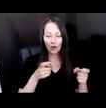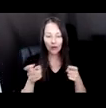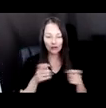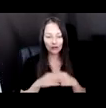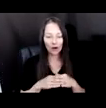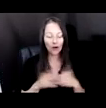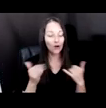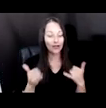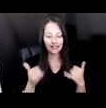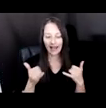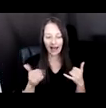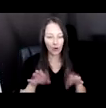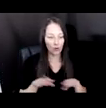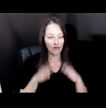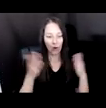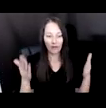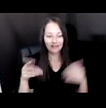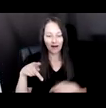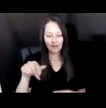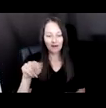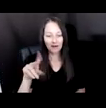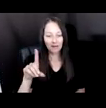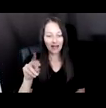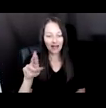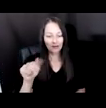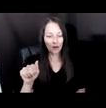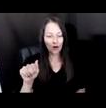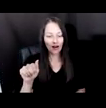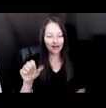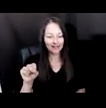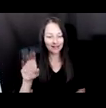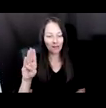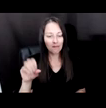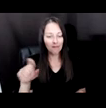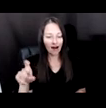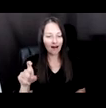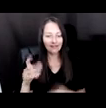ALL BACK INSIDE. BUT, ACTUALLY, WE CAN CHOOSE TO USE TECHNOLOGY TO BUILD A MORE JUST WORLD,